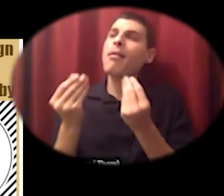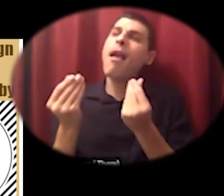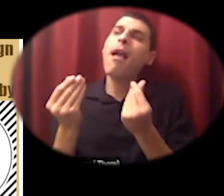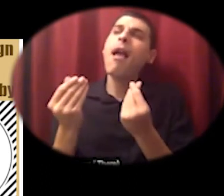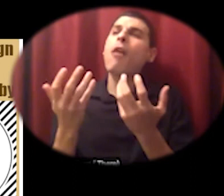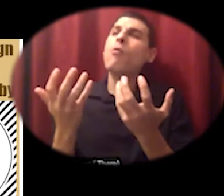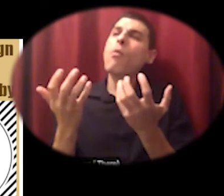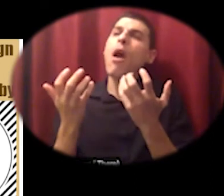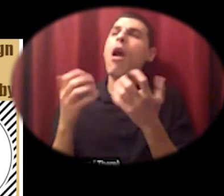this is a session